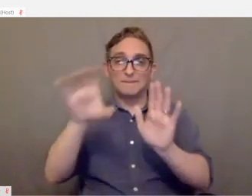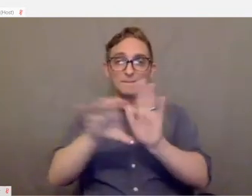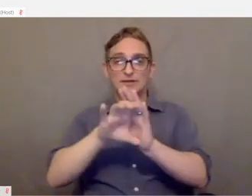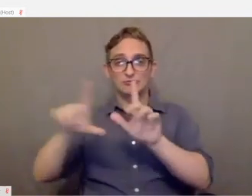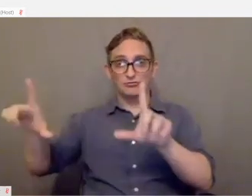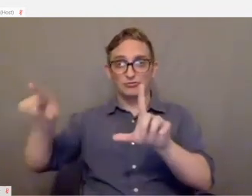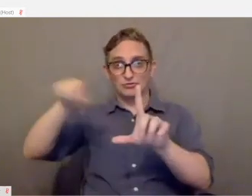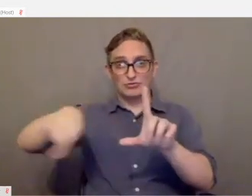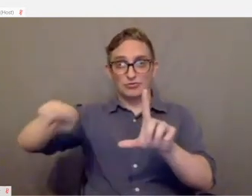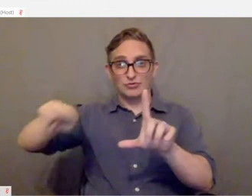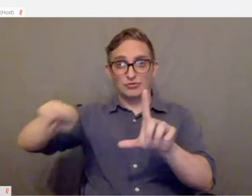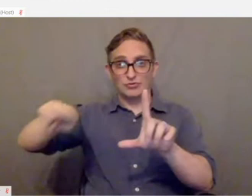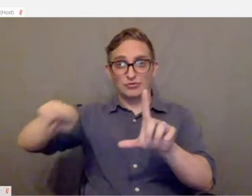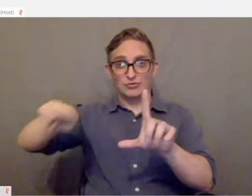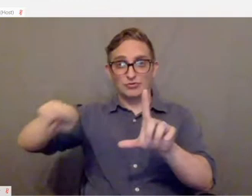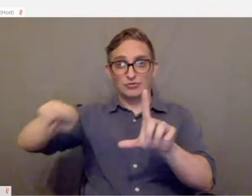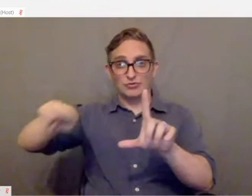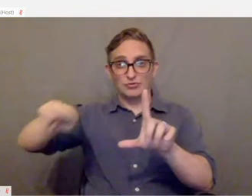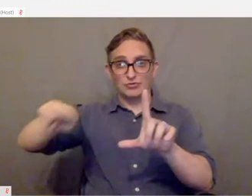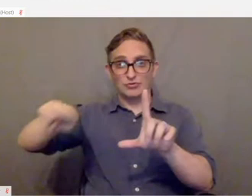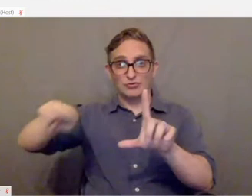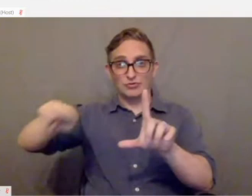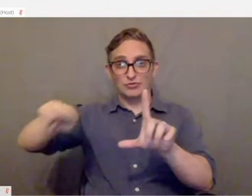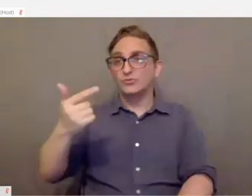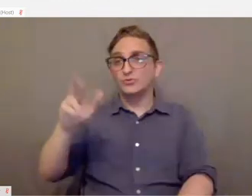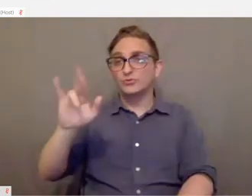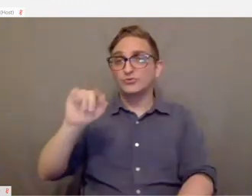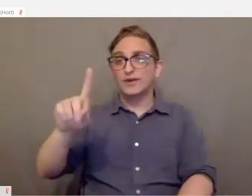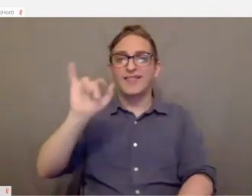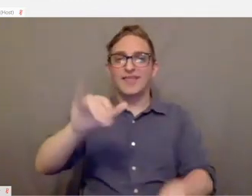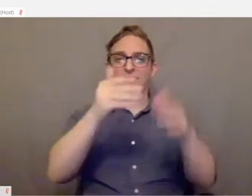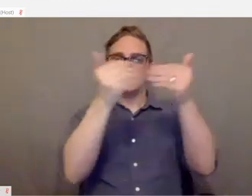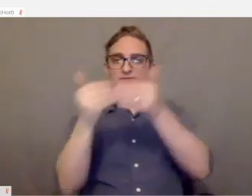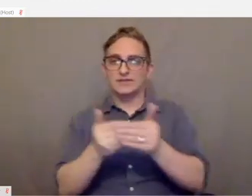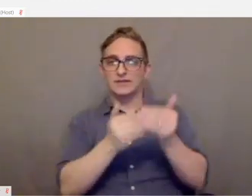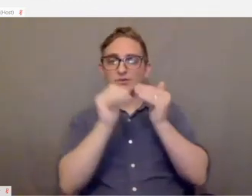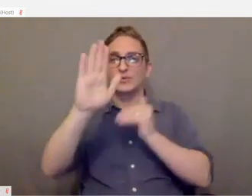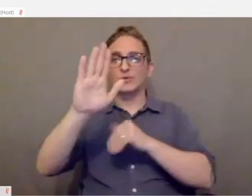So when you say open mouse grid, it divides your screen into nine even sections.